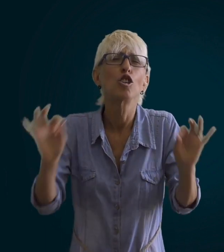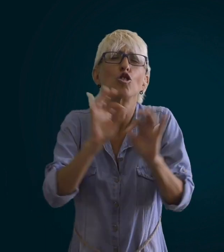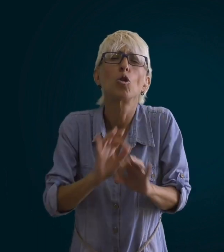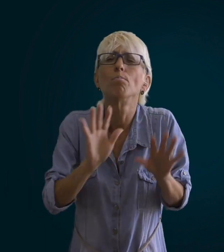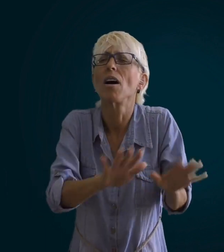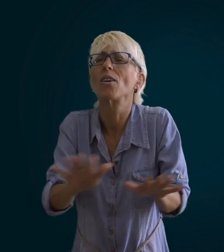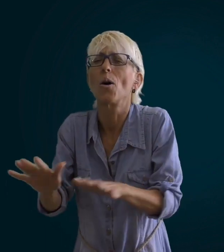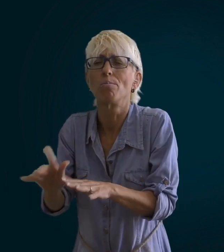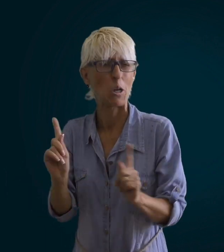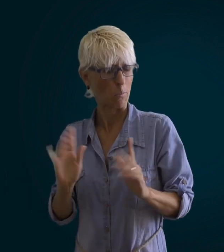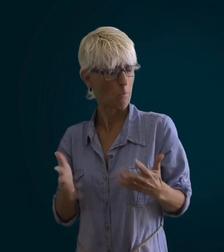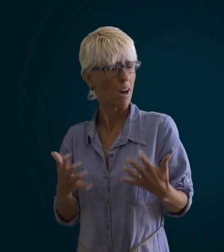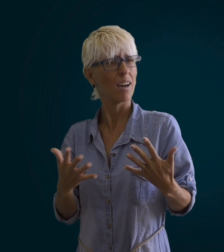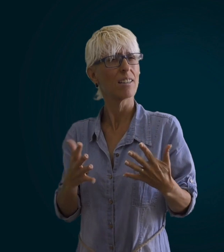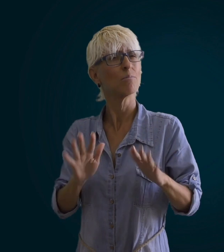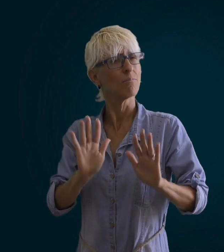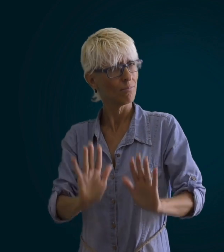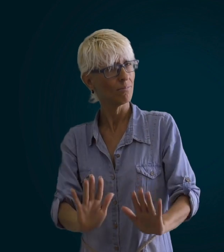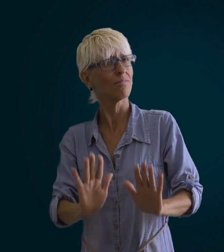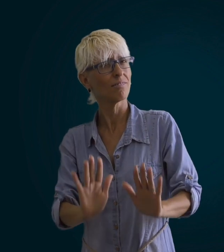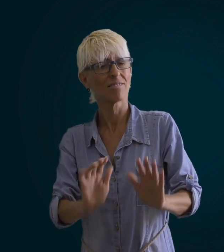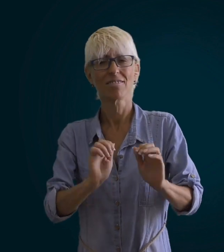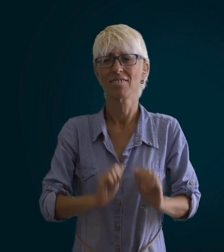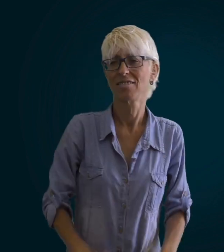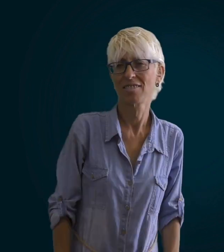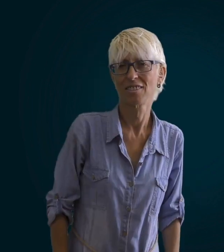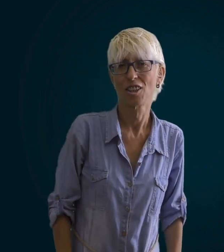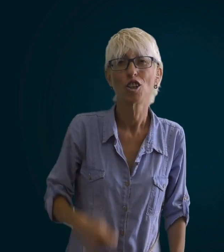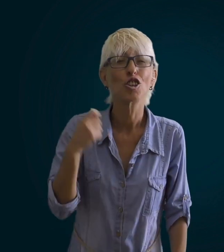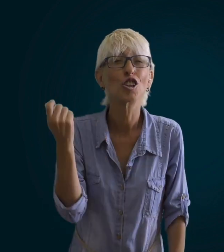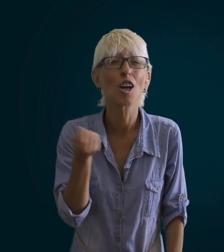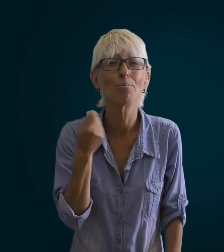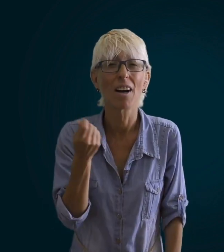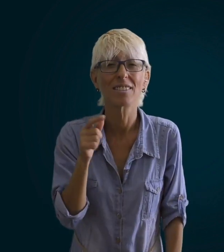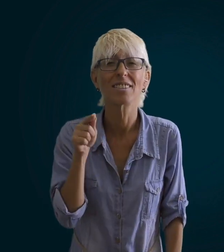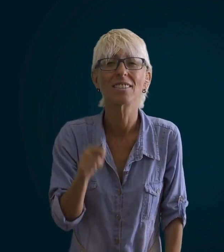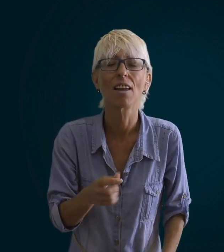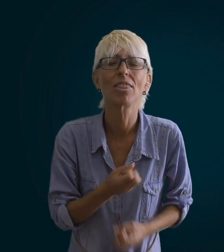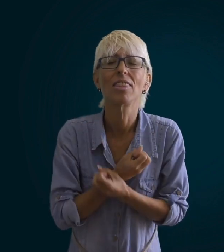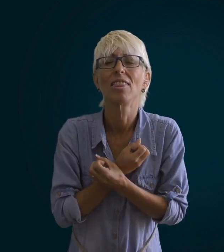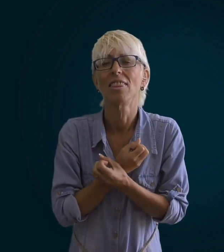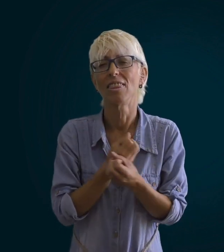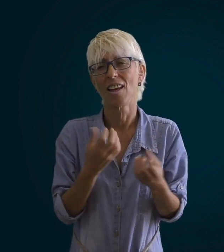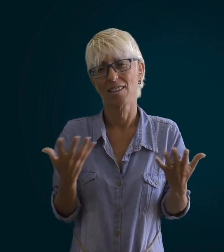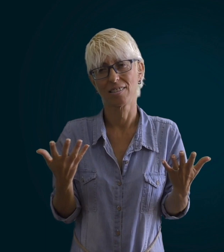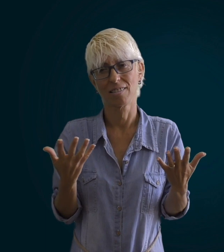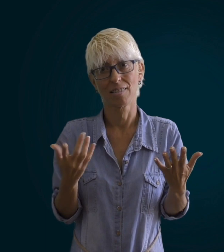anywhere in no hurry saturday its miracle!